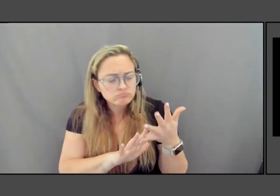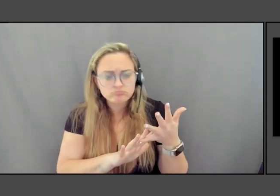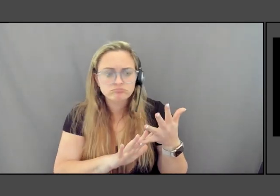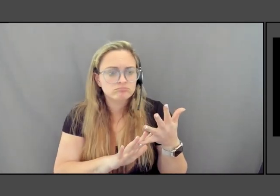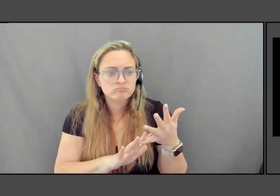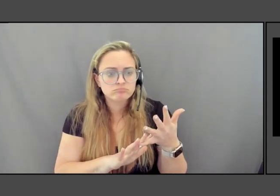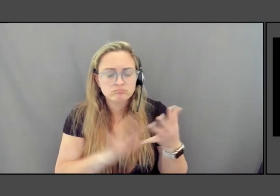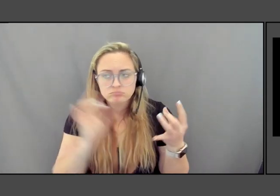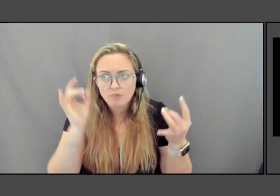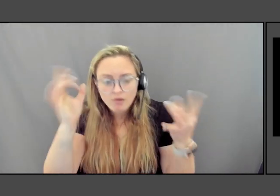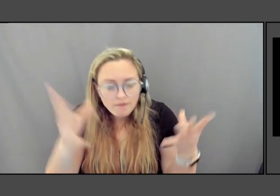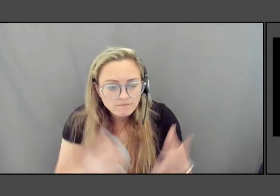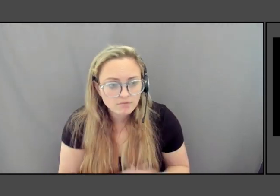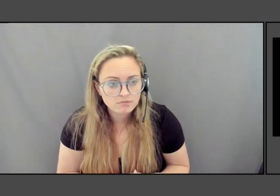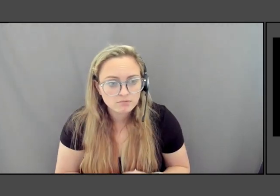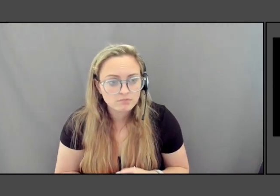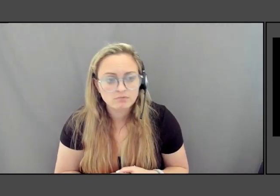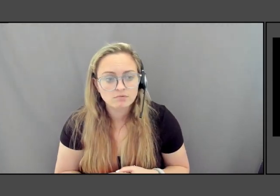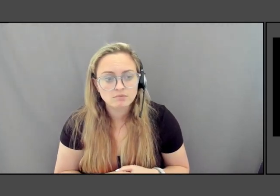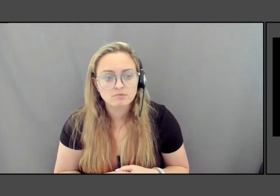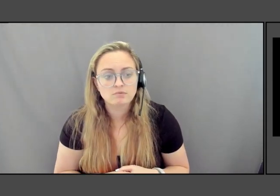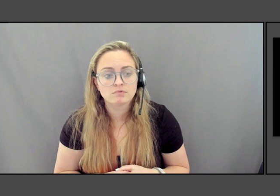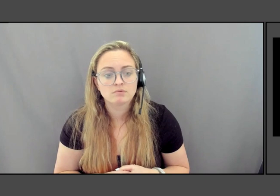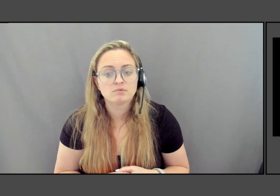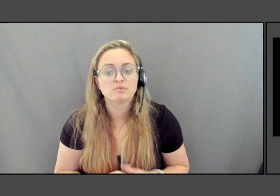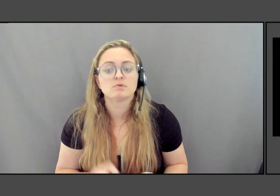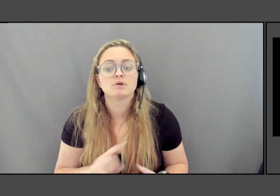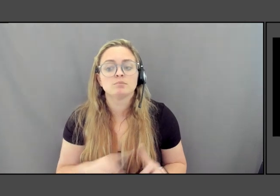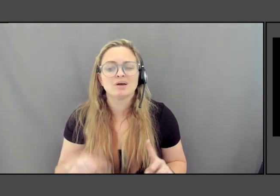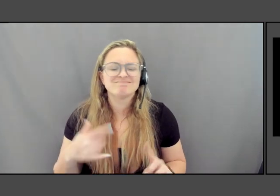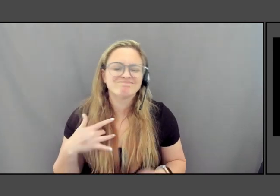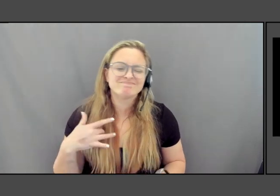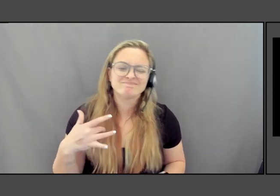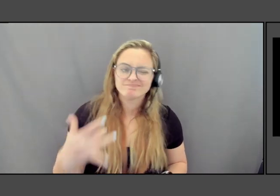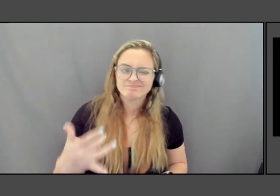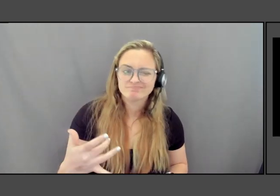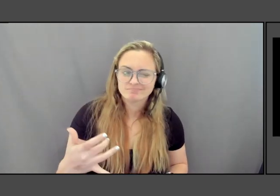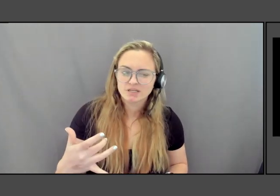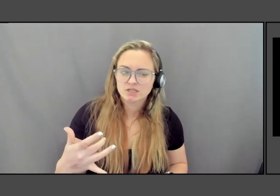But again, I tend to keep it very quiet. I'm going to let the facts.